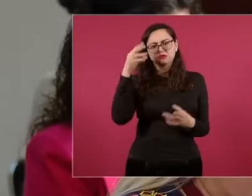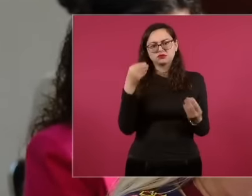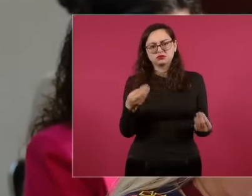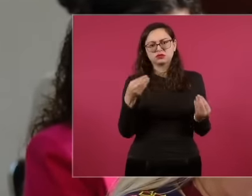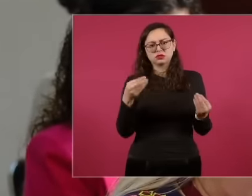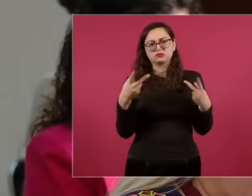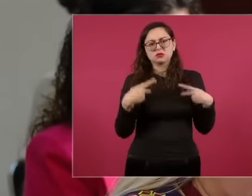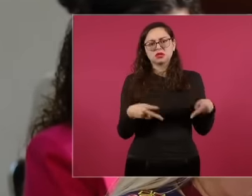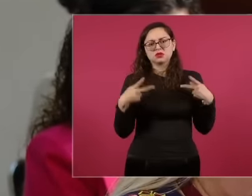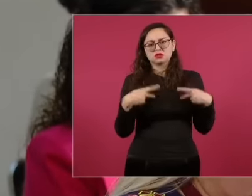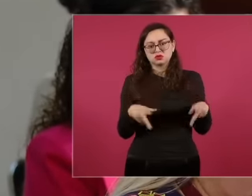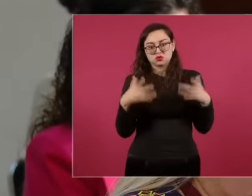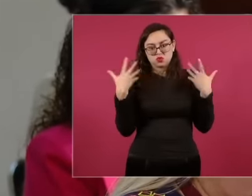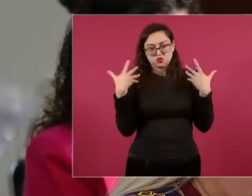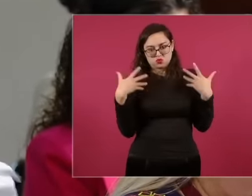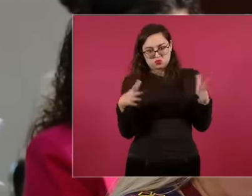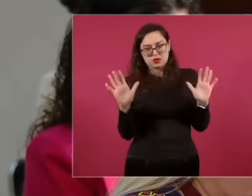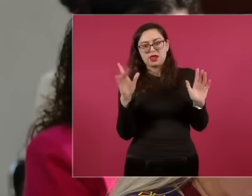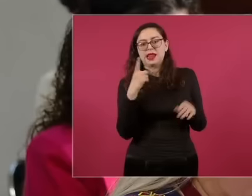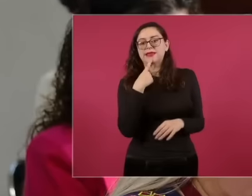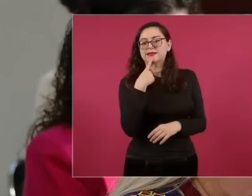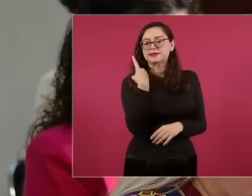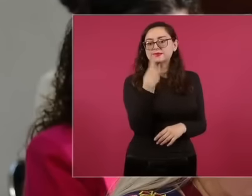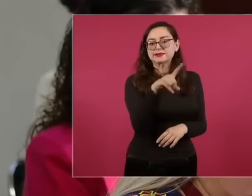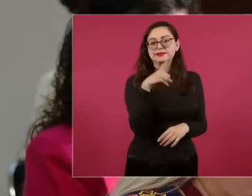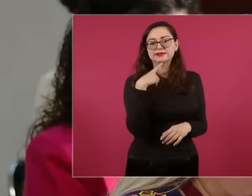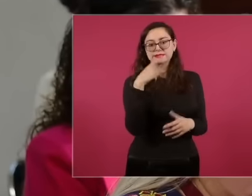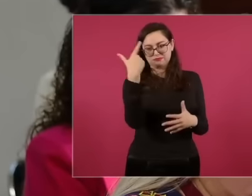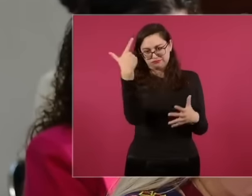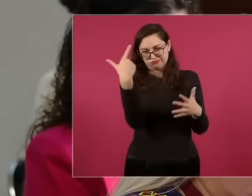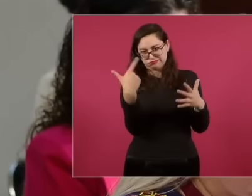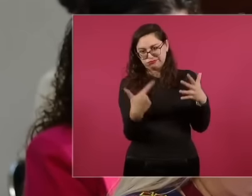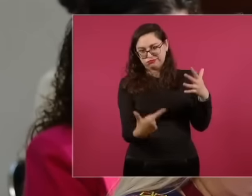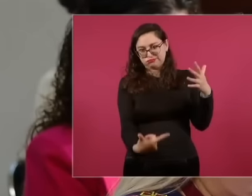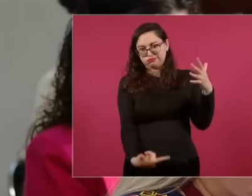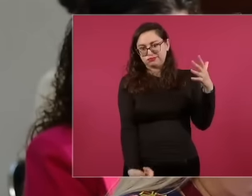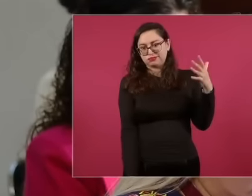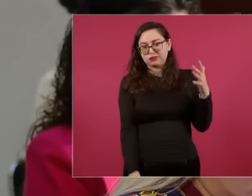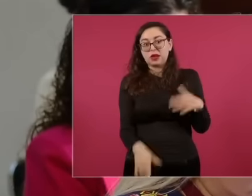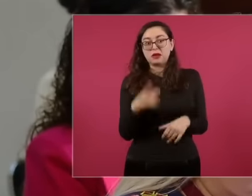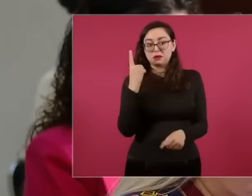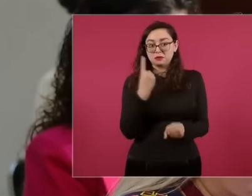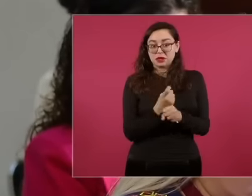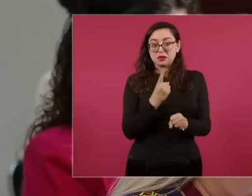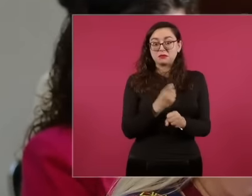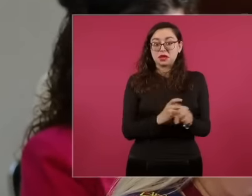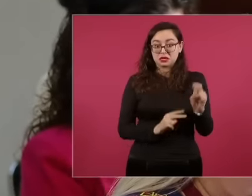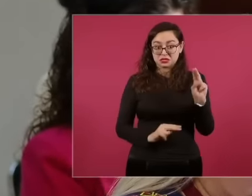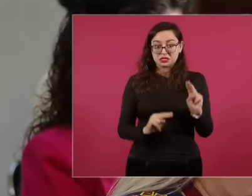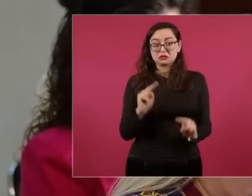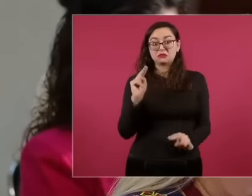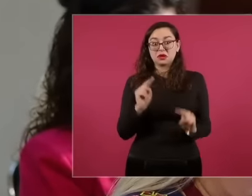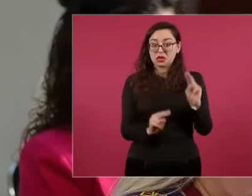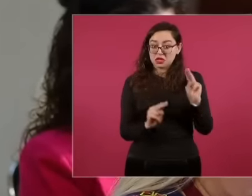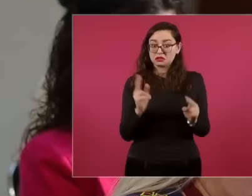How many corrupt people would not be listed here and from the first level and I tell you this because I also